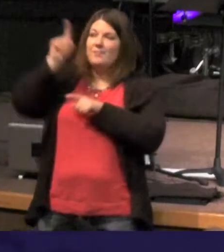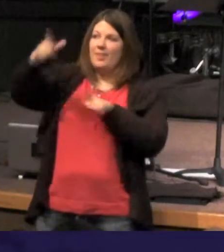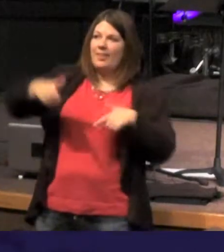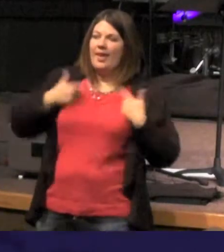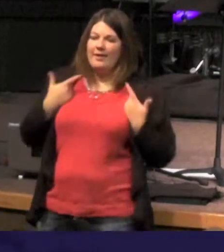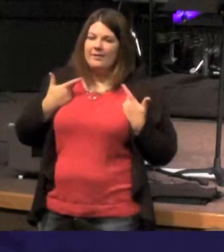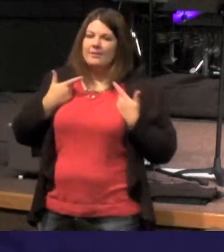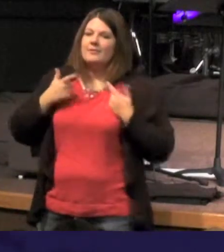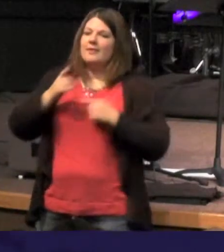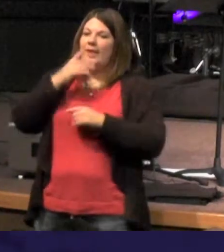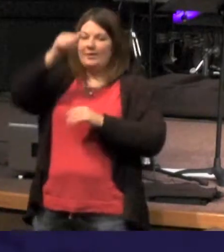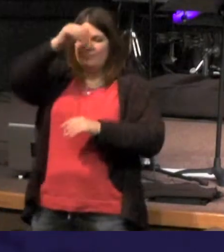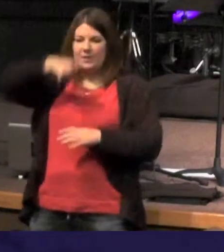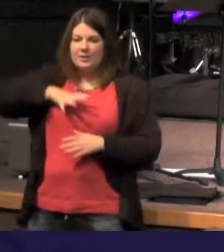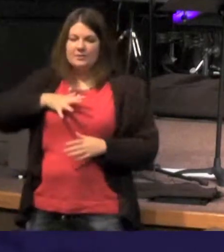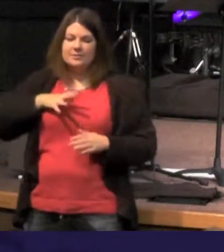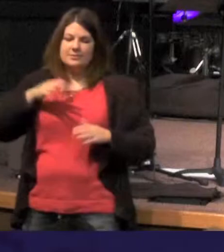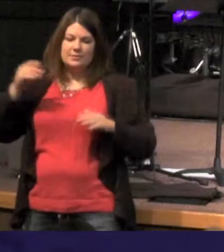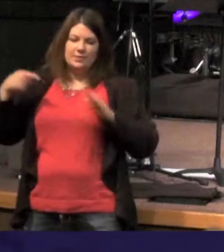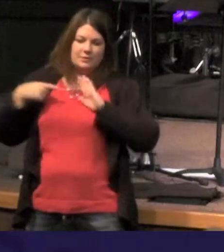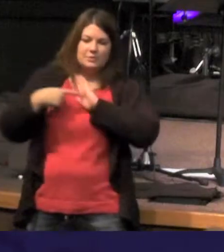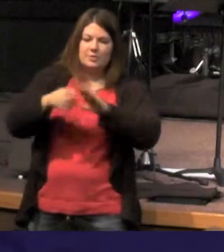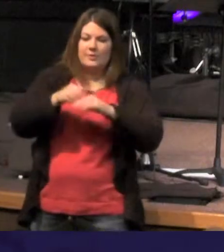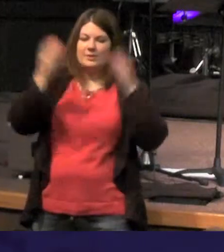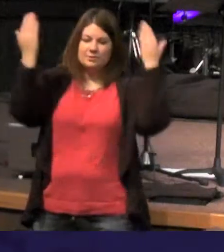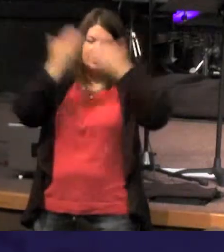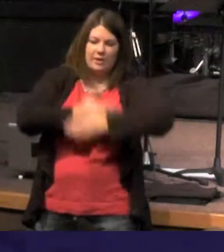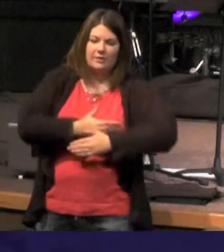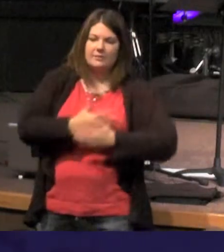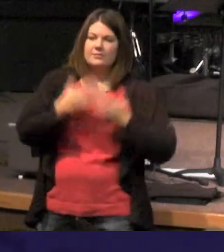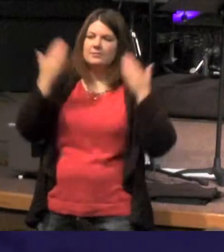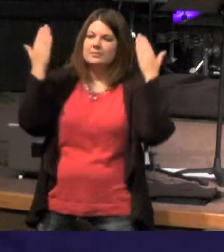of men - the light shines in the darkness and the darkness has not